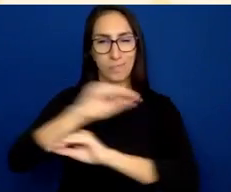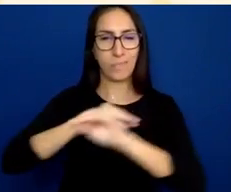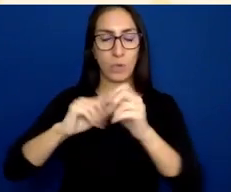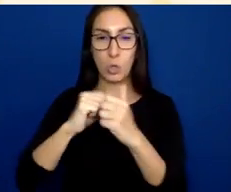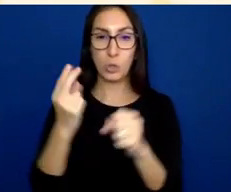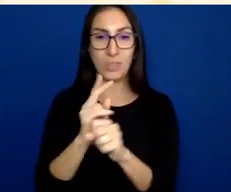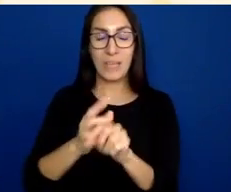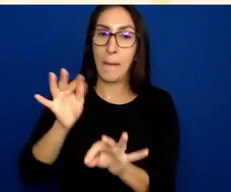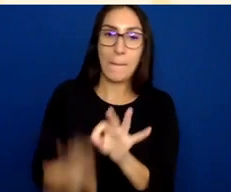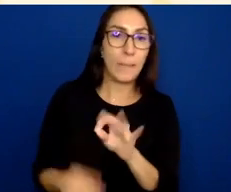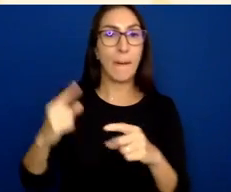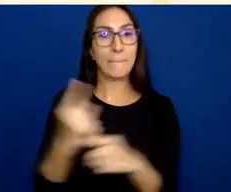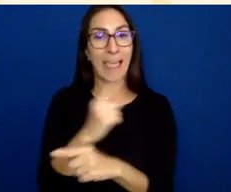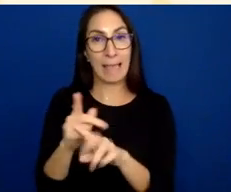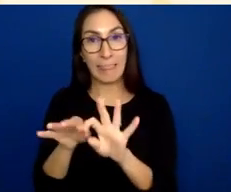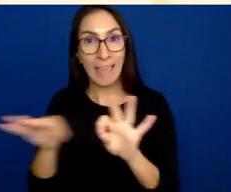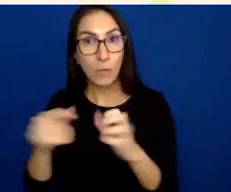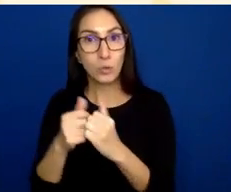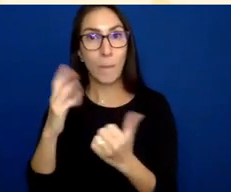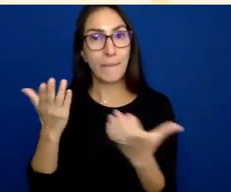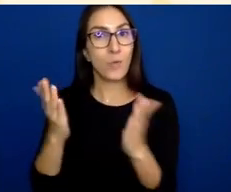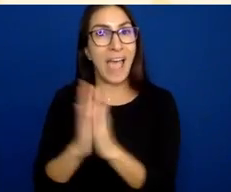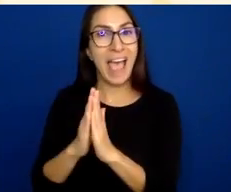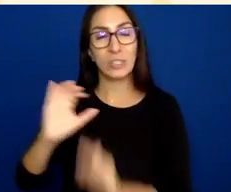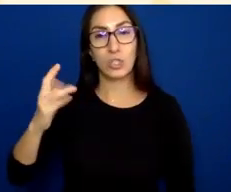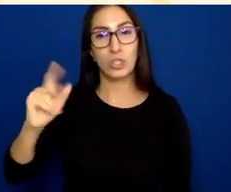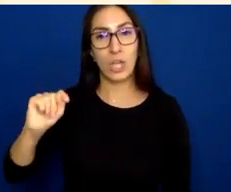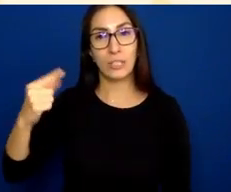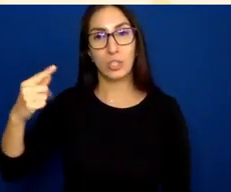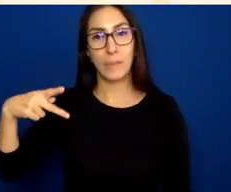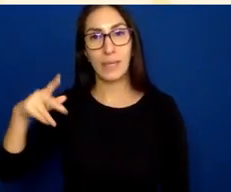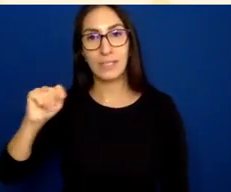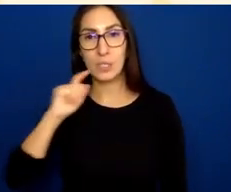Or maybe you ask ChatGPT to Divide this paragraph into sentences.